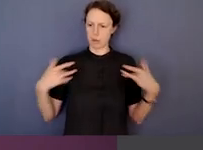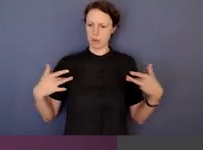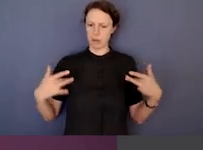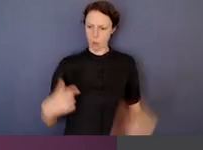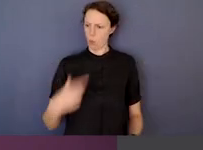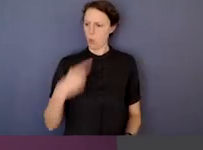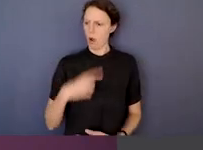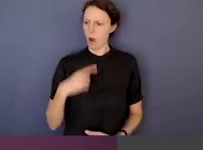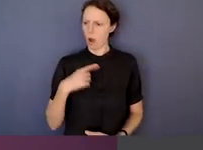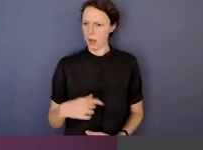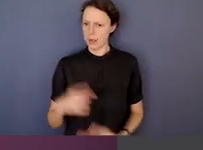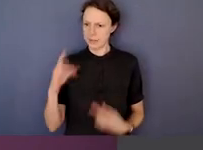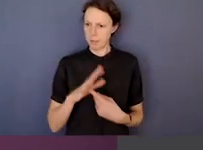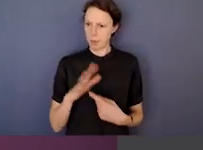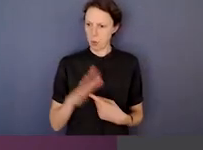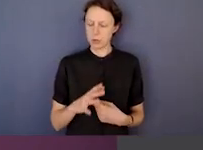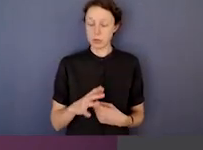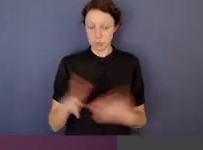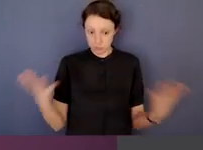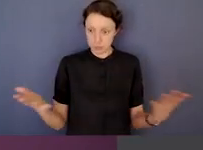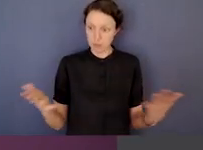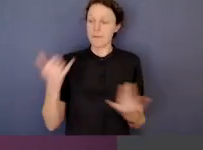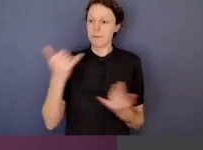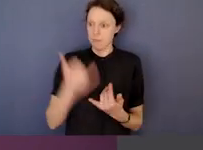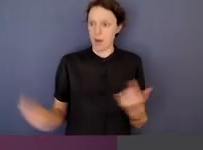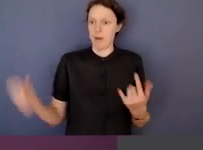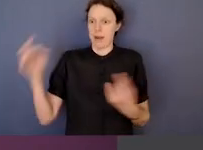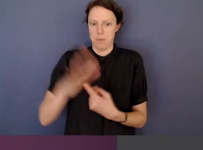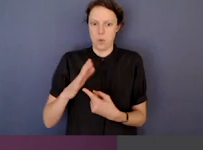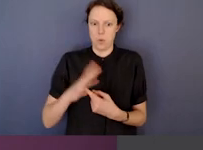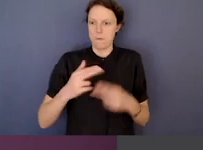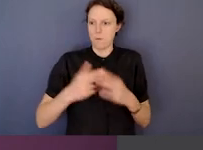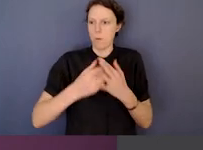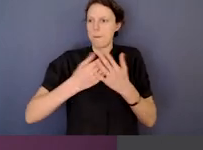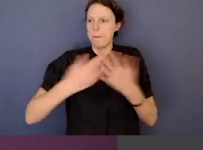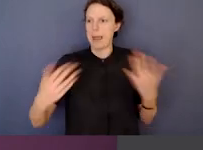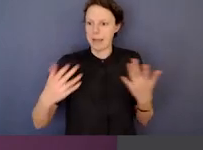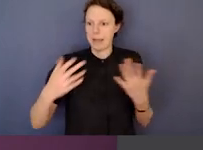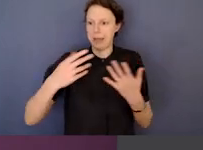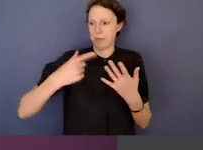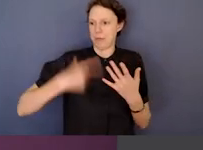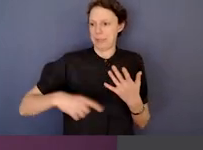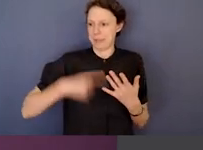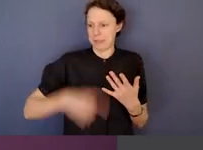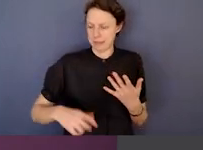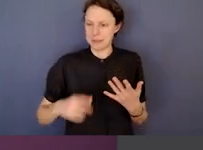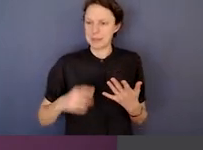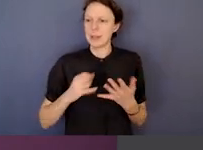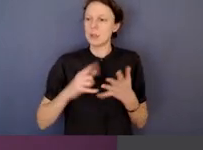Well, it matters for a lot of very important reasons. So let's go back to basics here. Of course, governments evolve, of course,